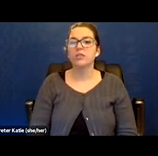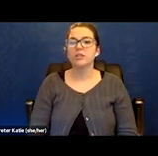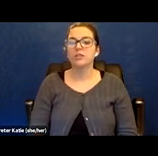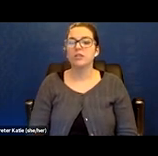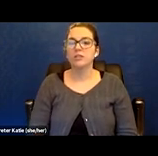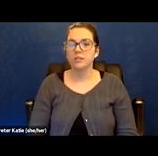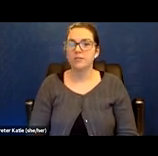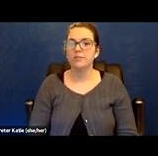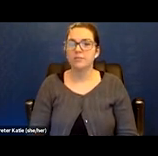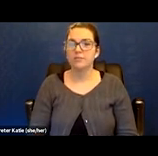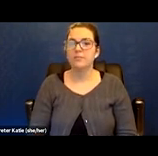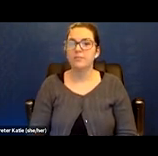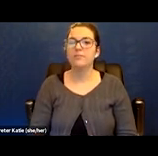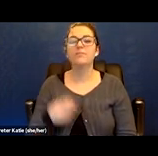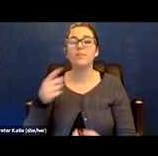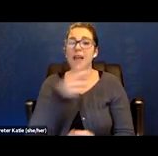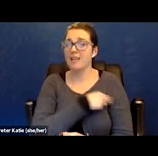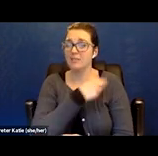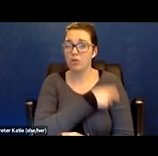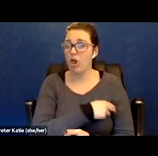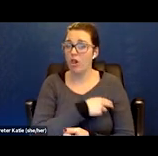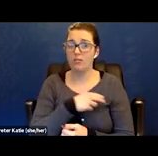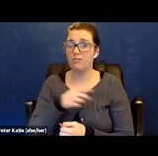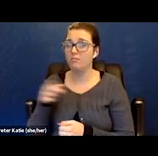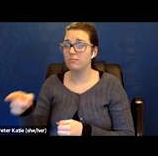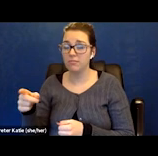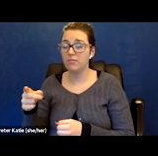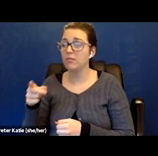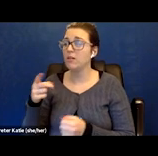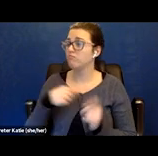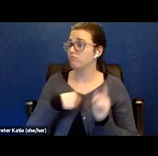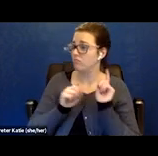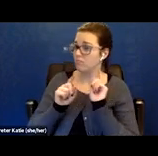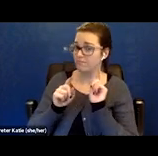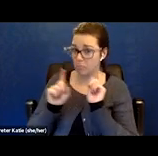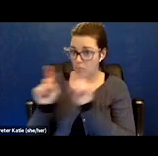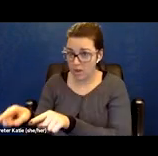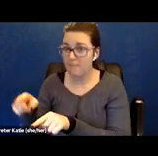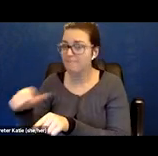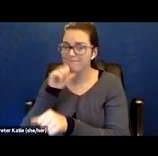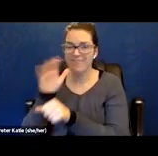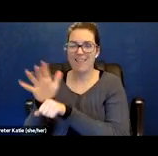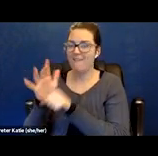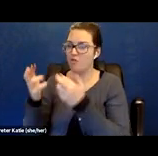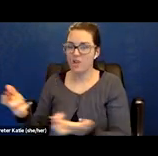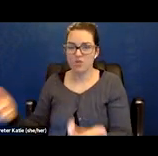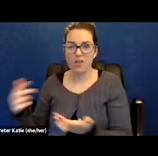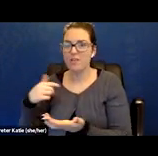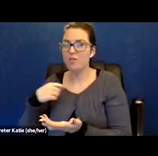When one hospital decided they didn't have the resources, finally I got to a hospital that had resources.